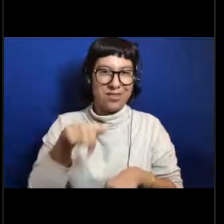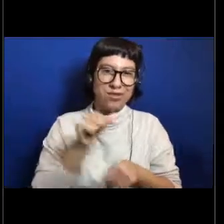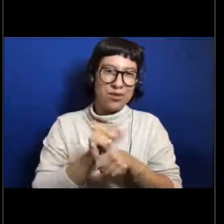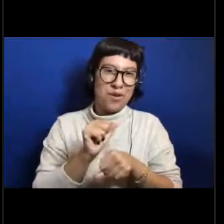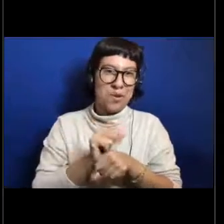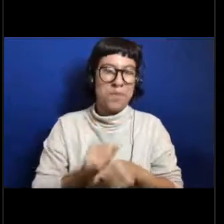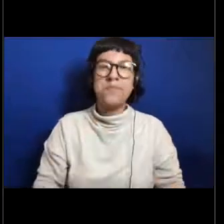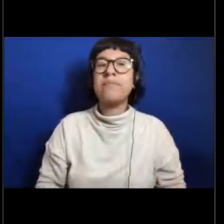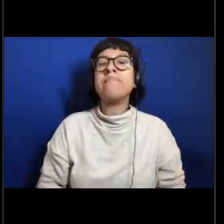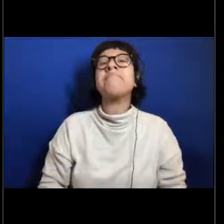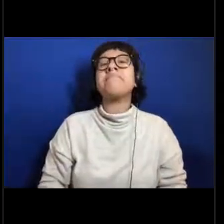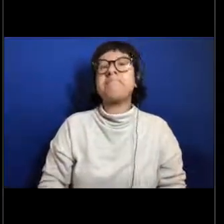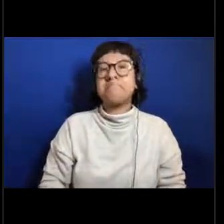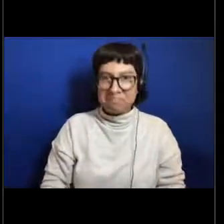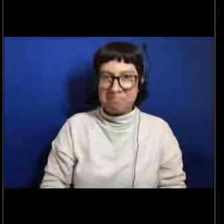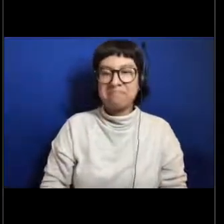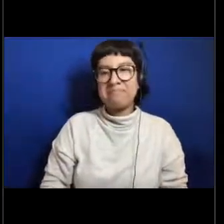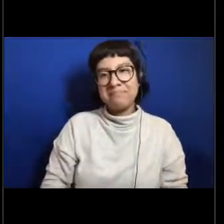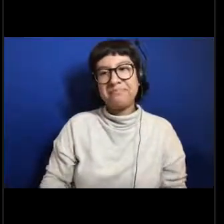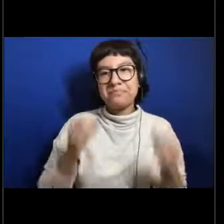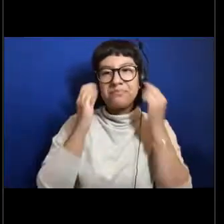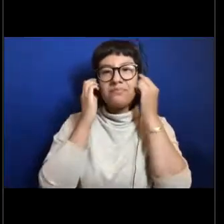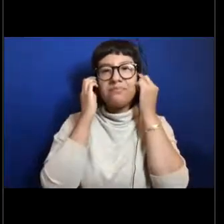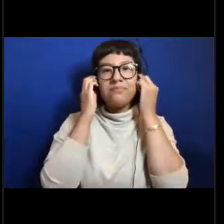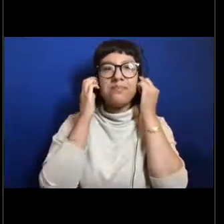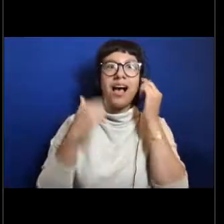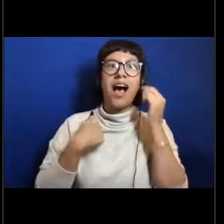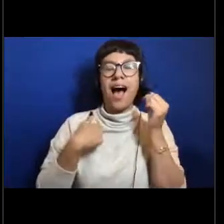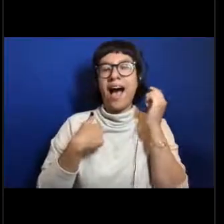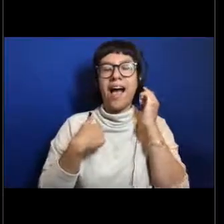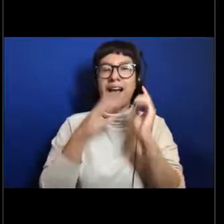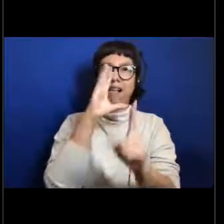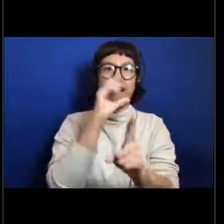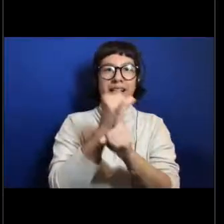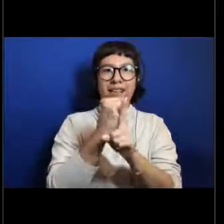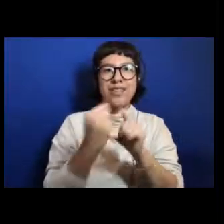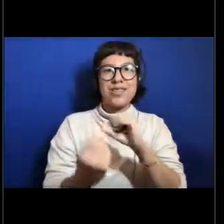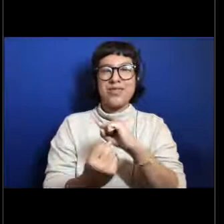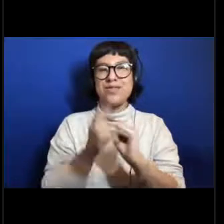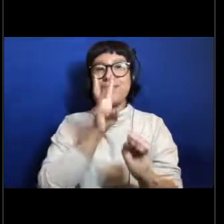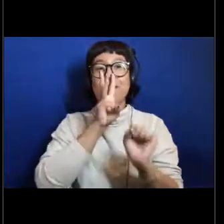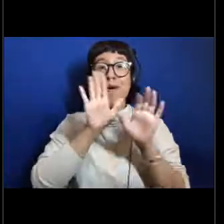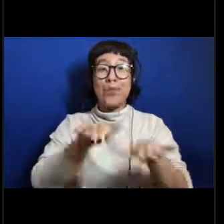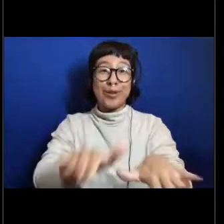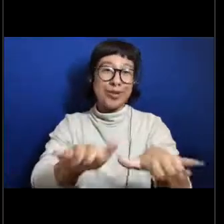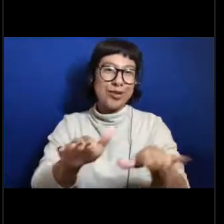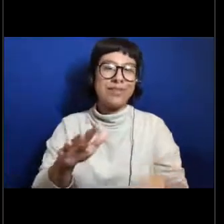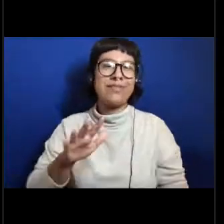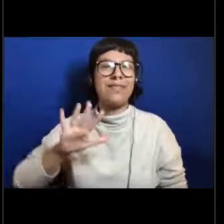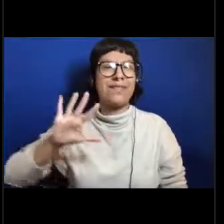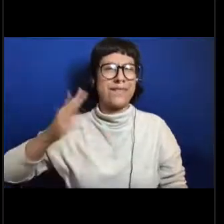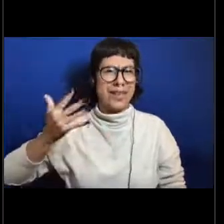So I fell in love with the ocean when I was a little kid, about fifth grade, I think was the first time